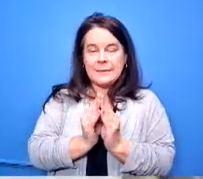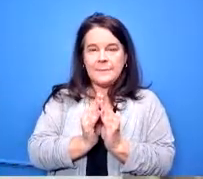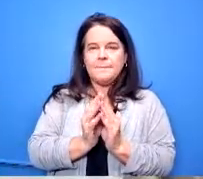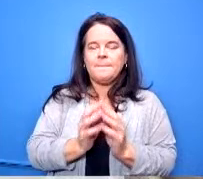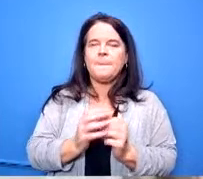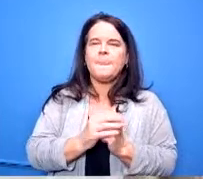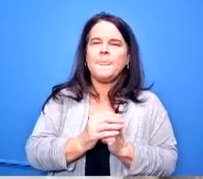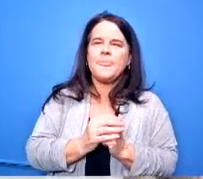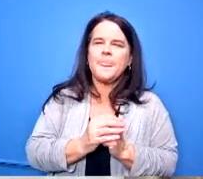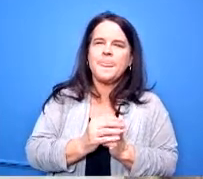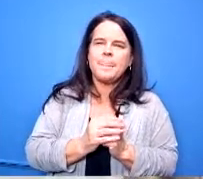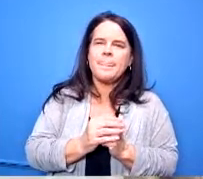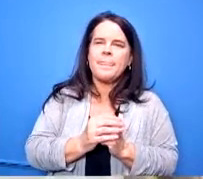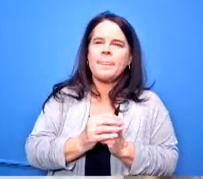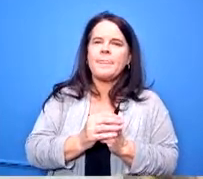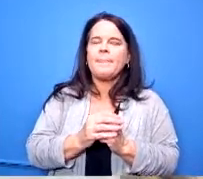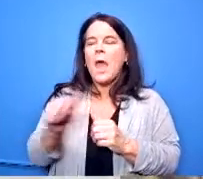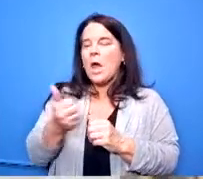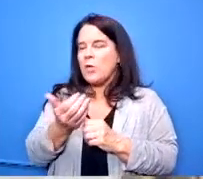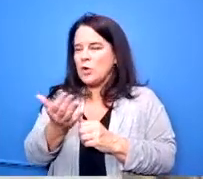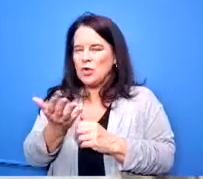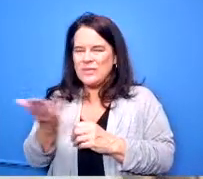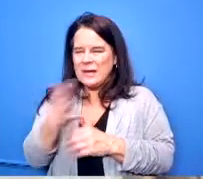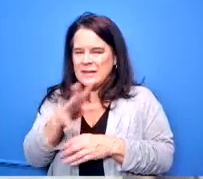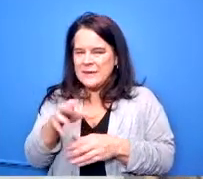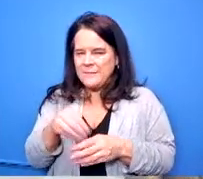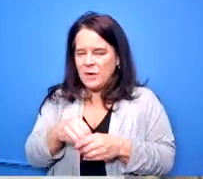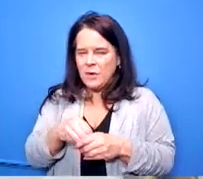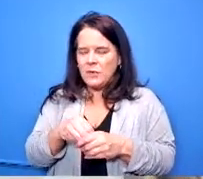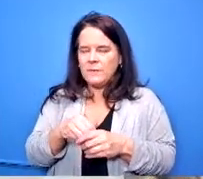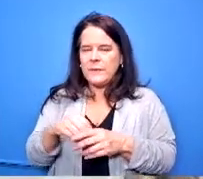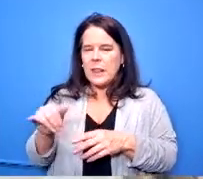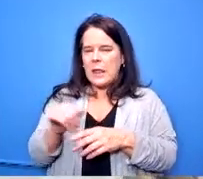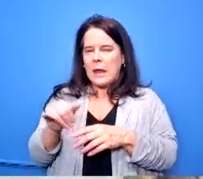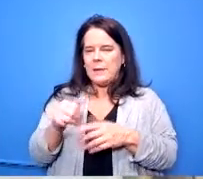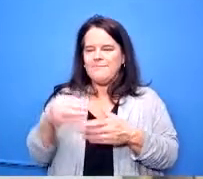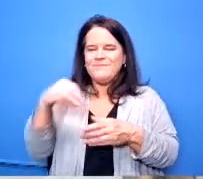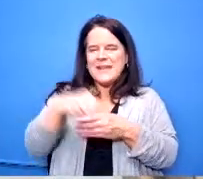the other the other parts of that are just what we do in the schools and just the counselor talking